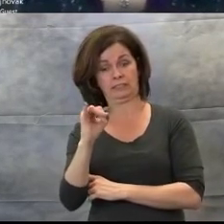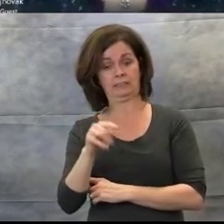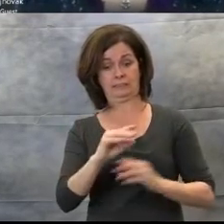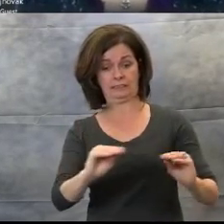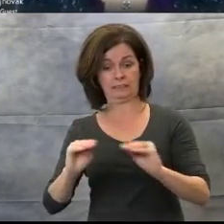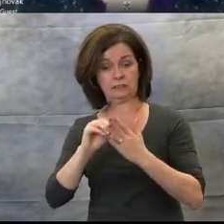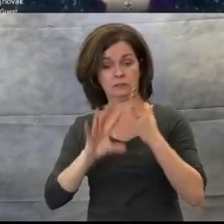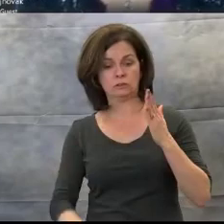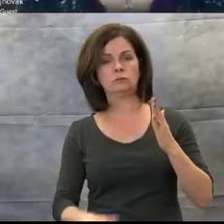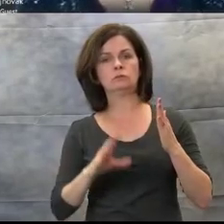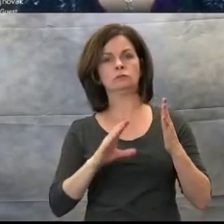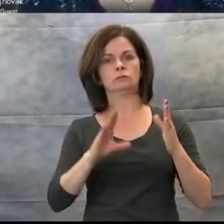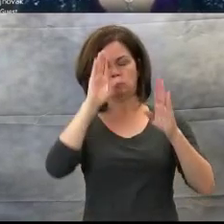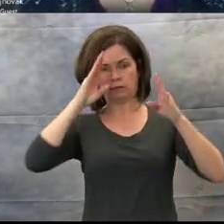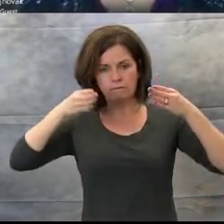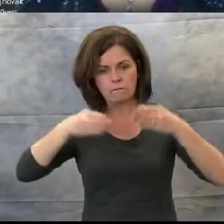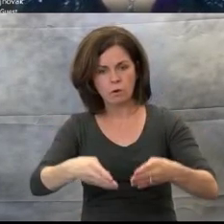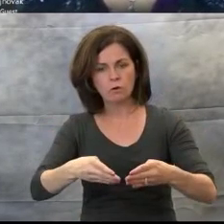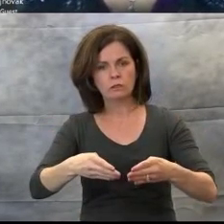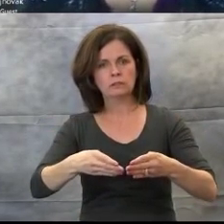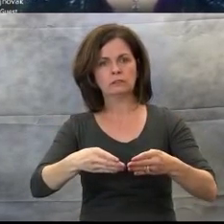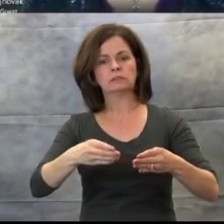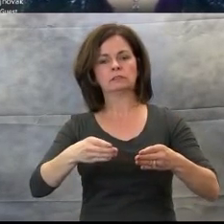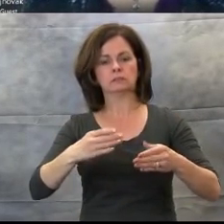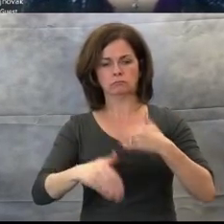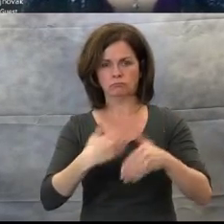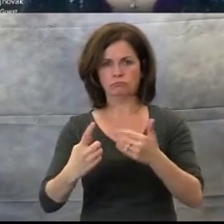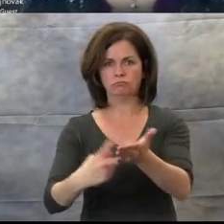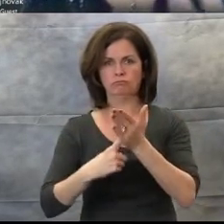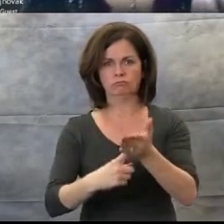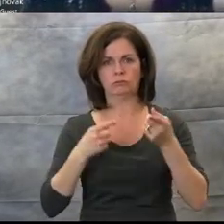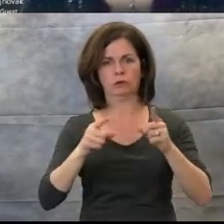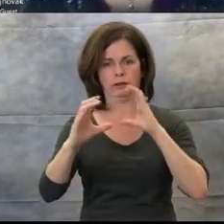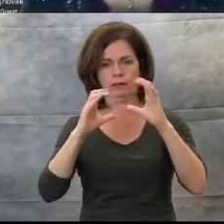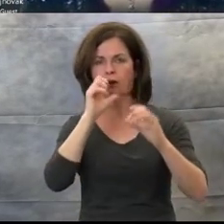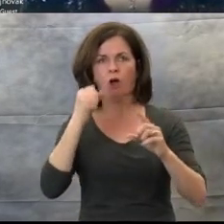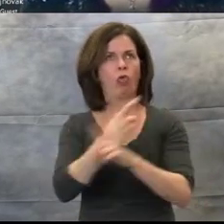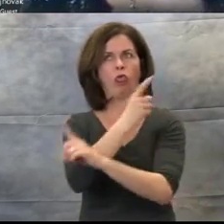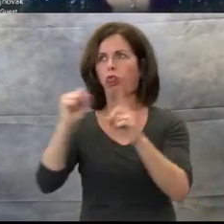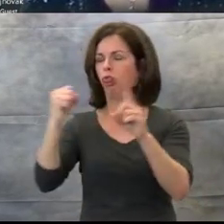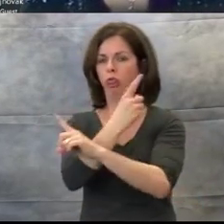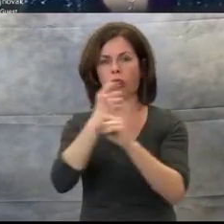The example you're about to see is a class made up of students,who are visually impaired with varying